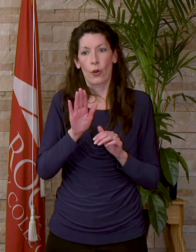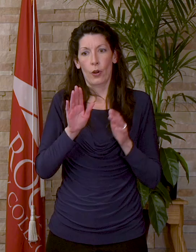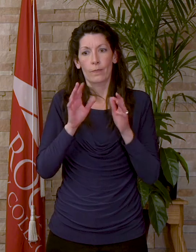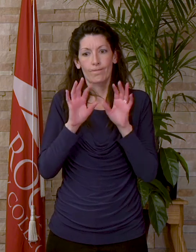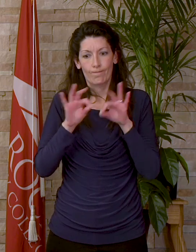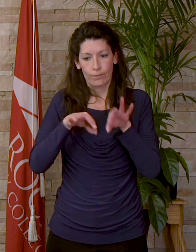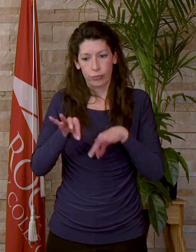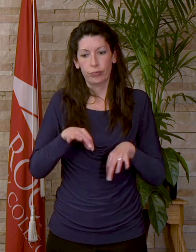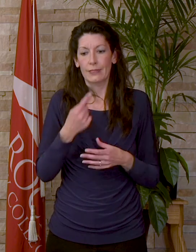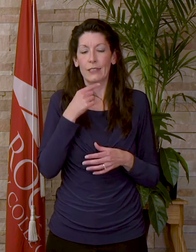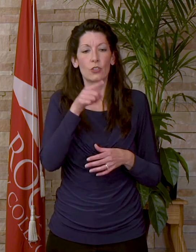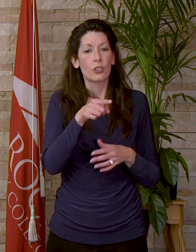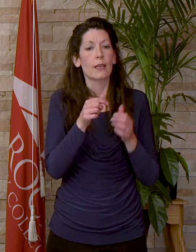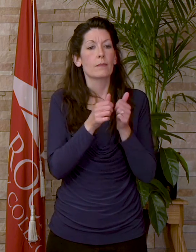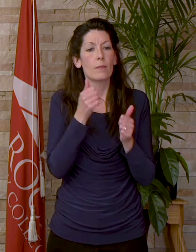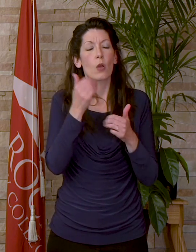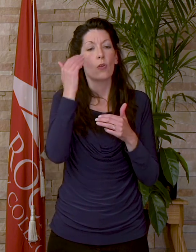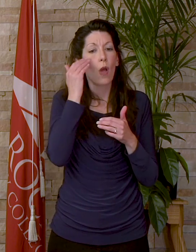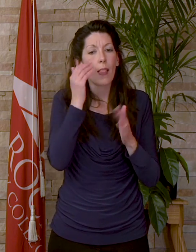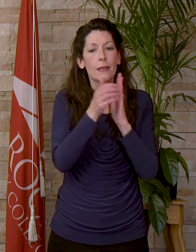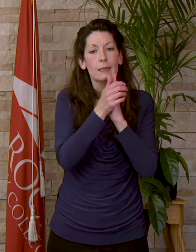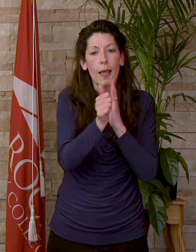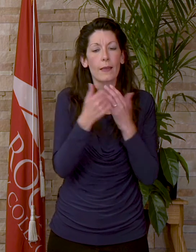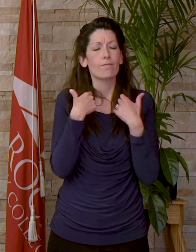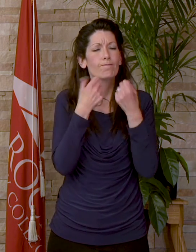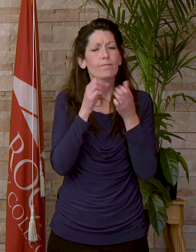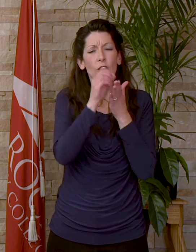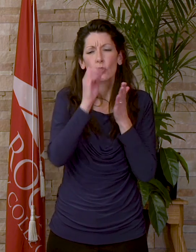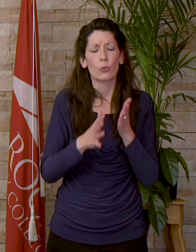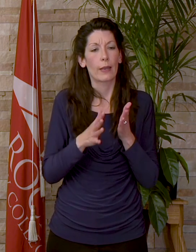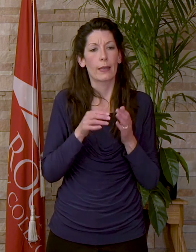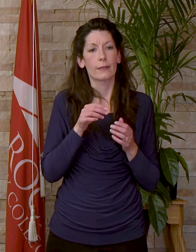versatile, knowledgeable, talented, and resilient students that she has ever taught.